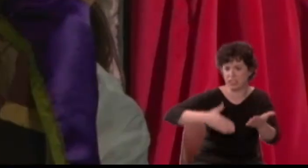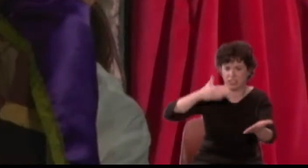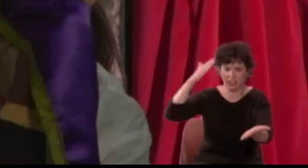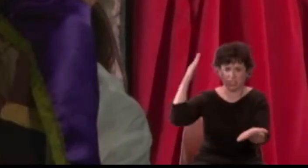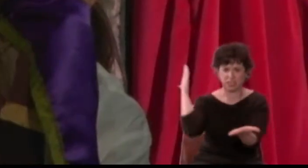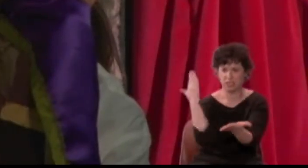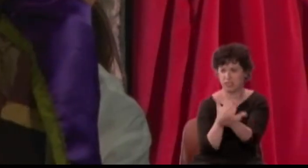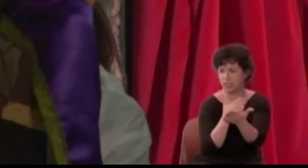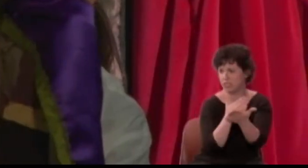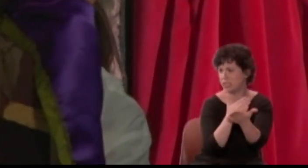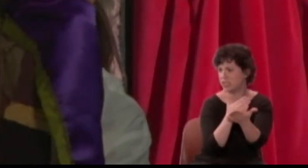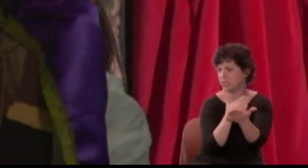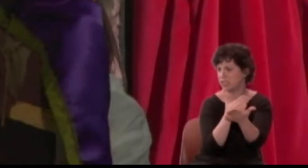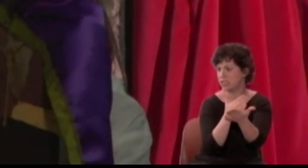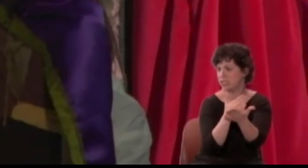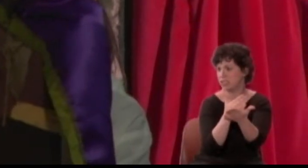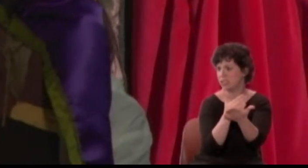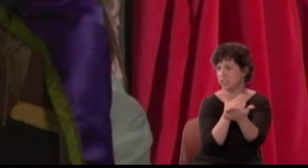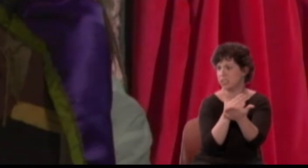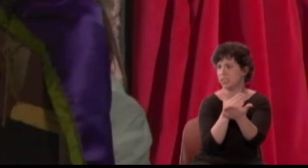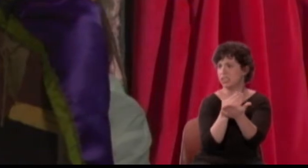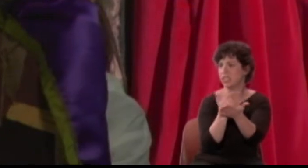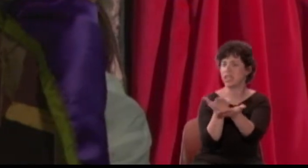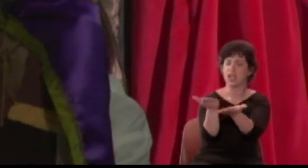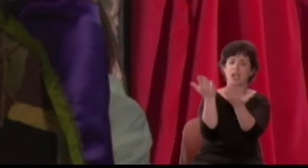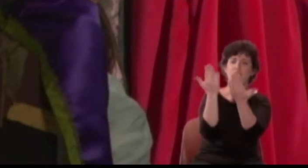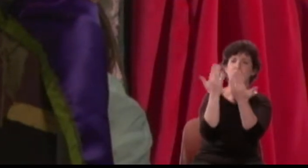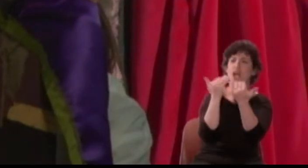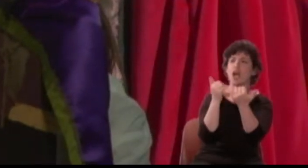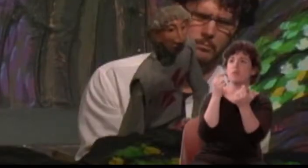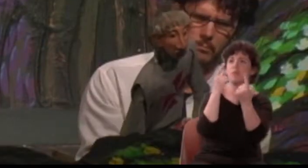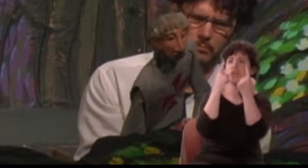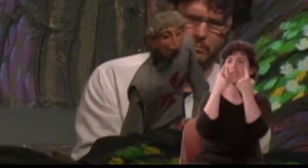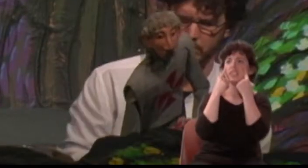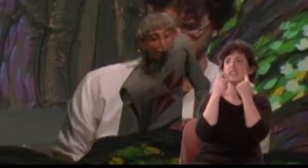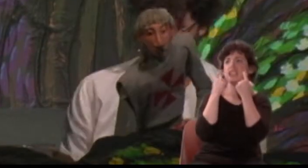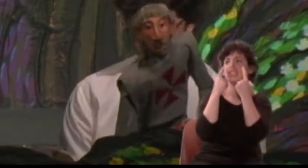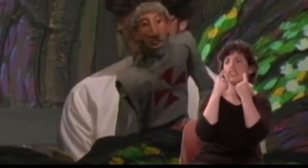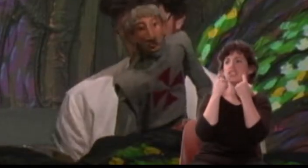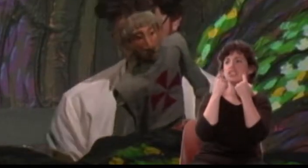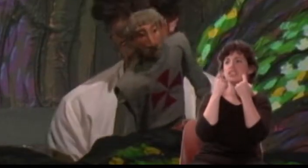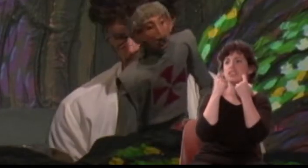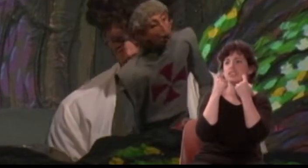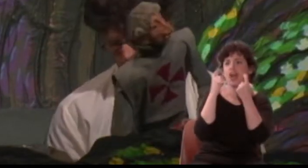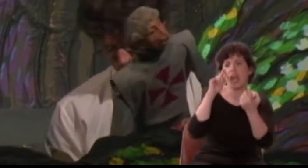Come, tears, confound; out, sword,